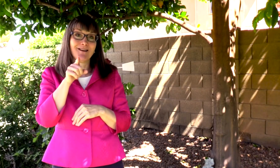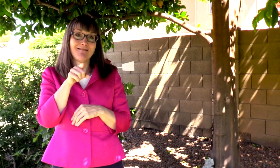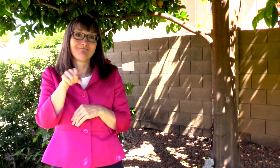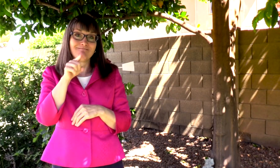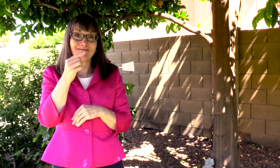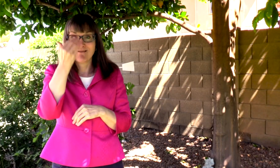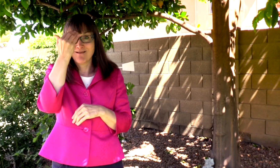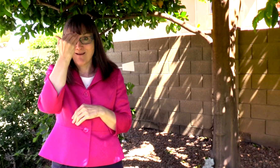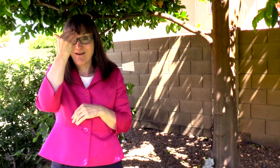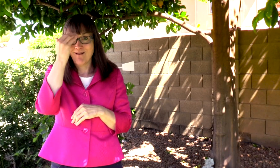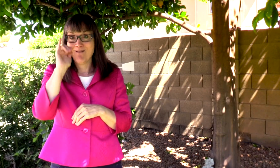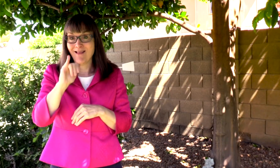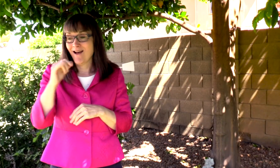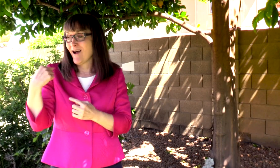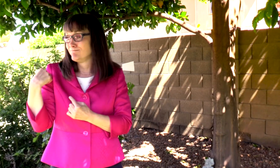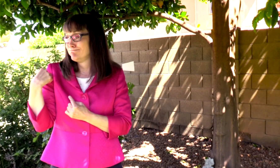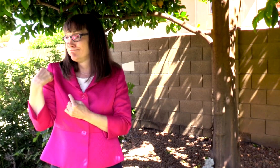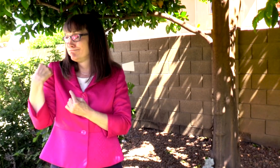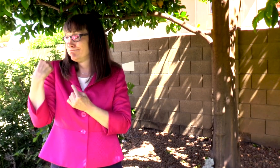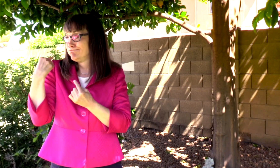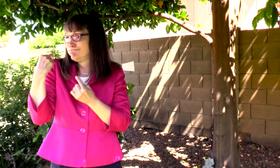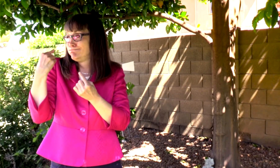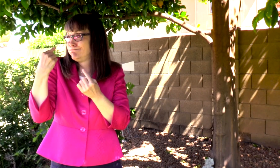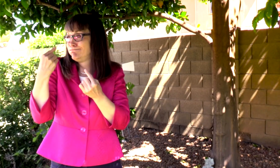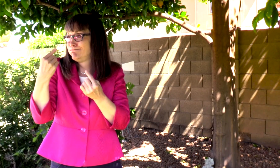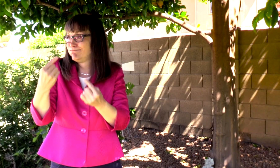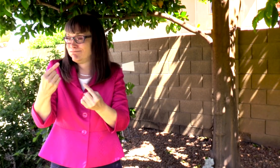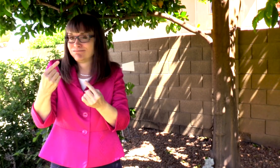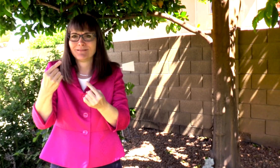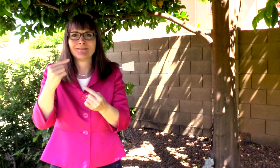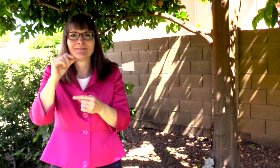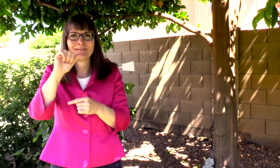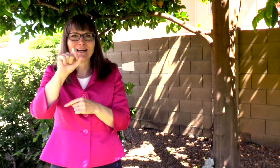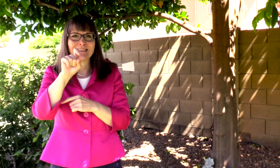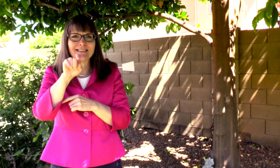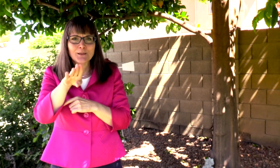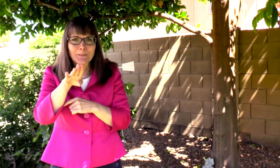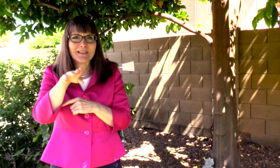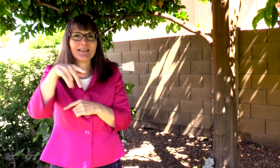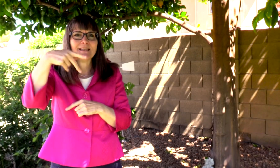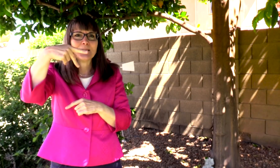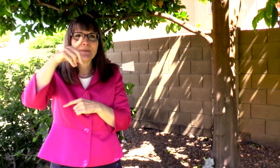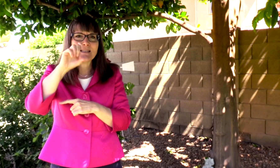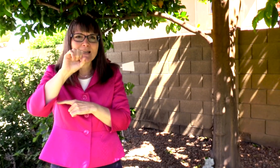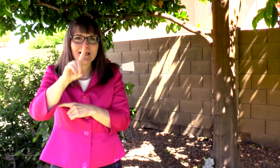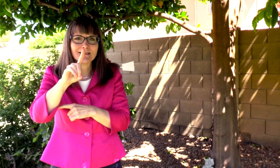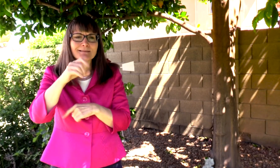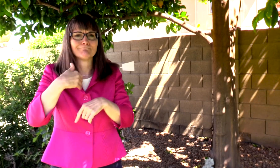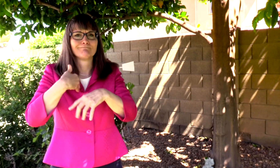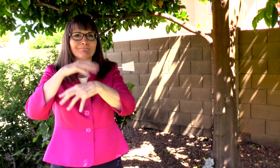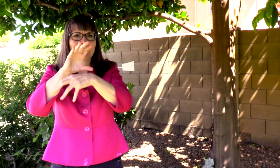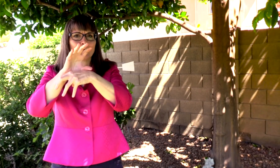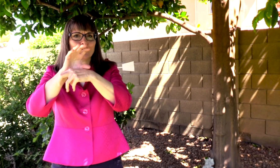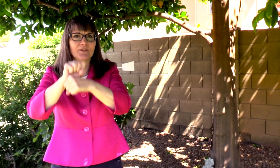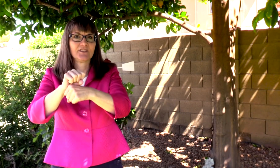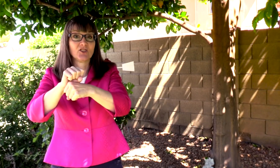I'M SURE YOU KNOW THAT ASDB AND PDSD HAVE A LONG-HELD TRADITION OF HOSTING